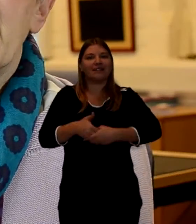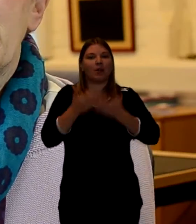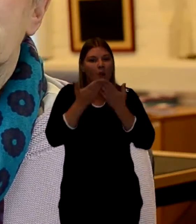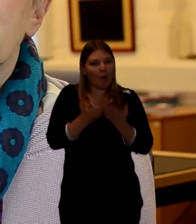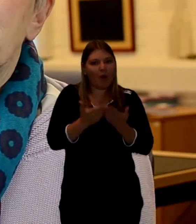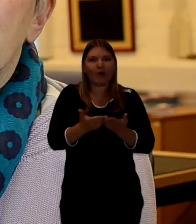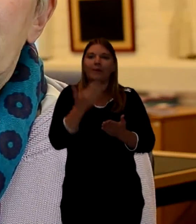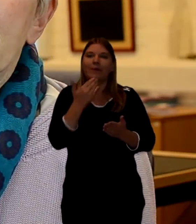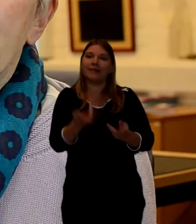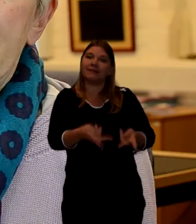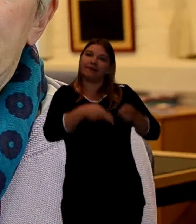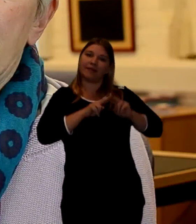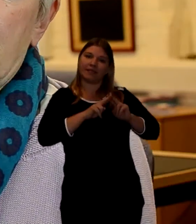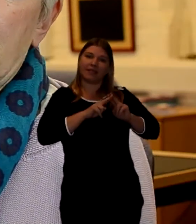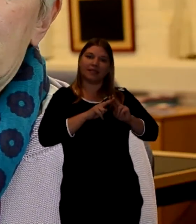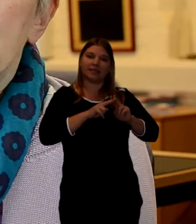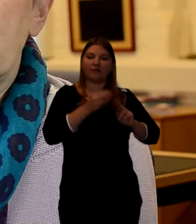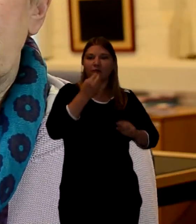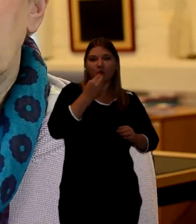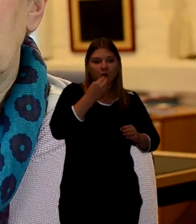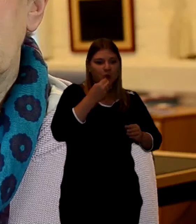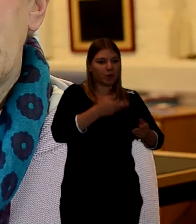And you provide a meal for these people.